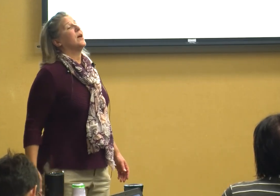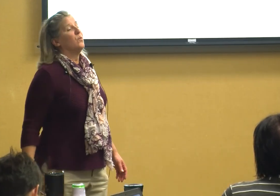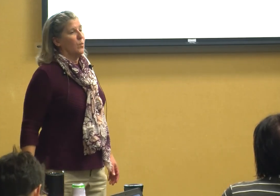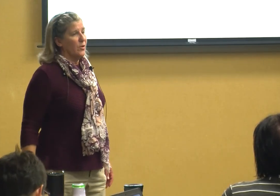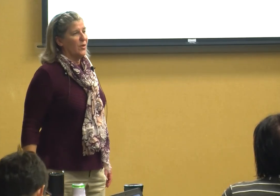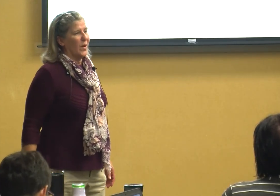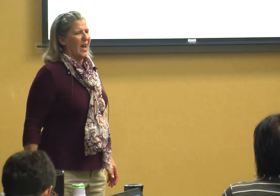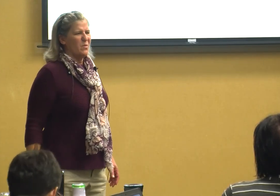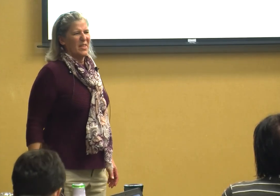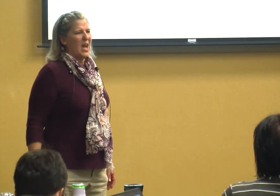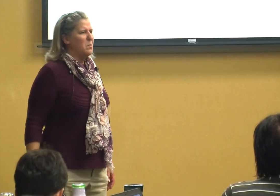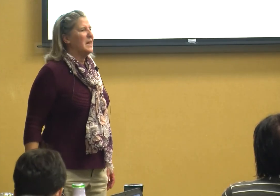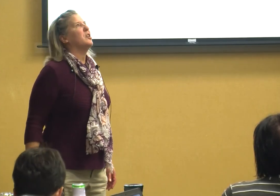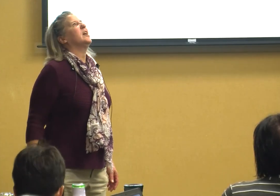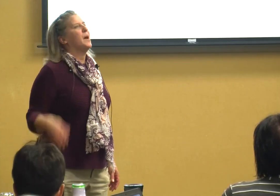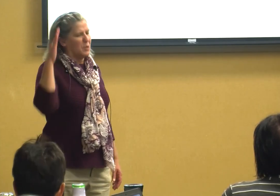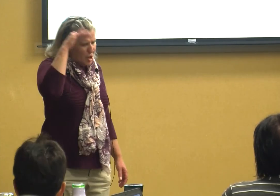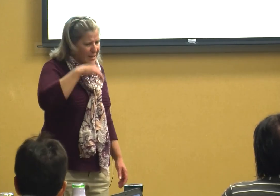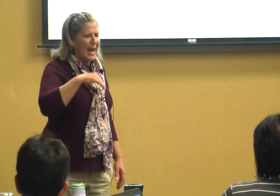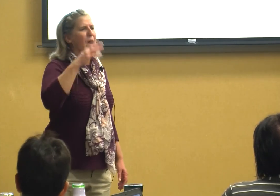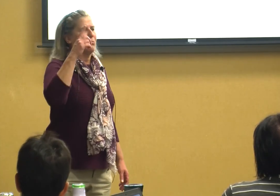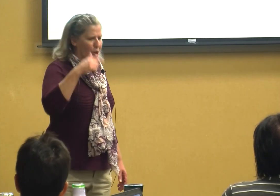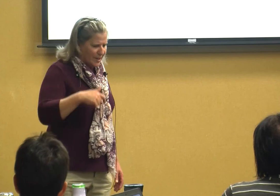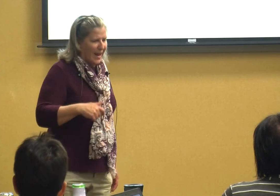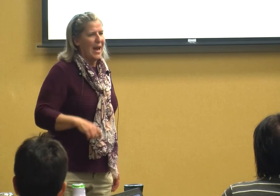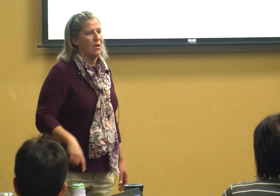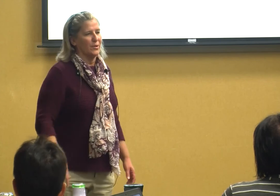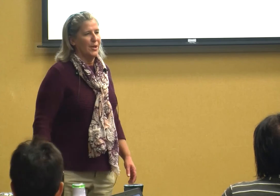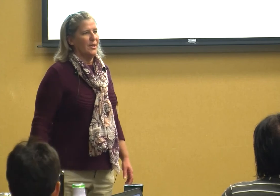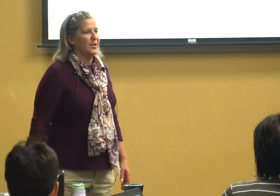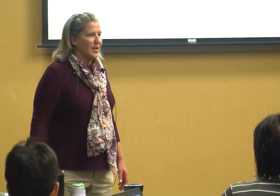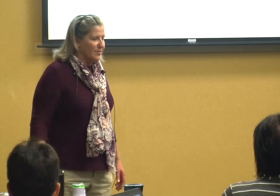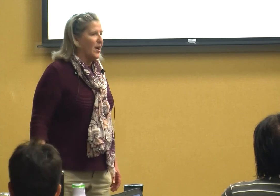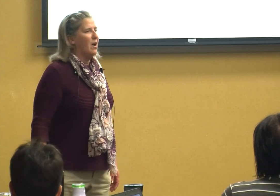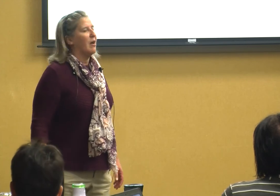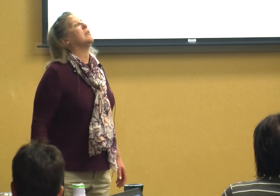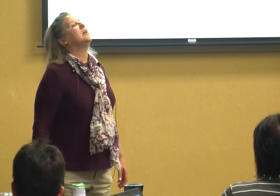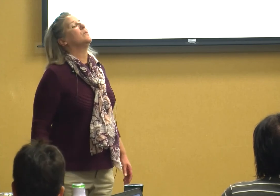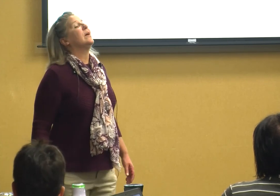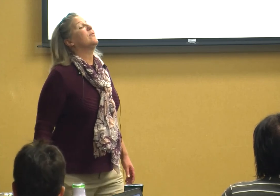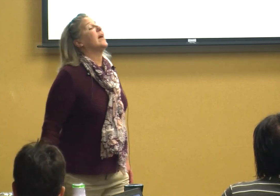know we're going out with I only look up look down look down you're gonna fall well that's